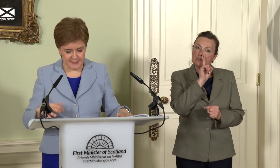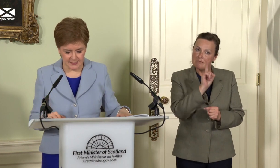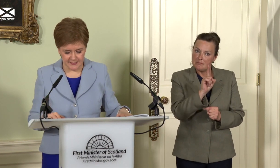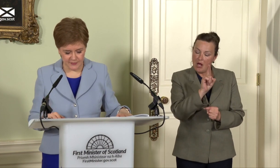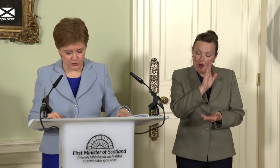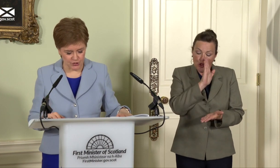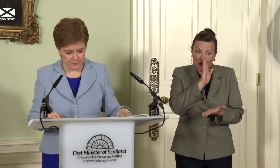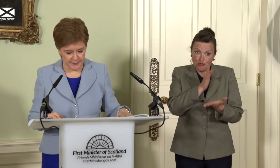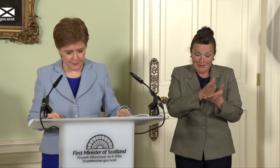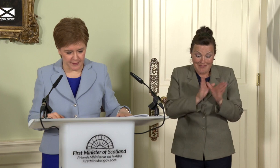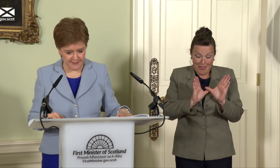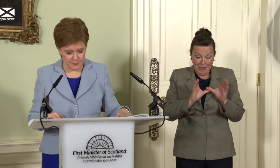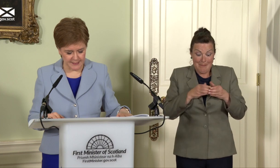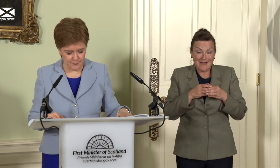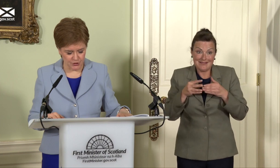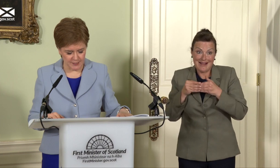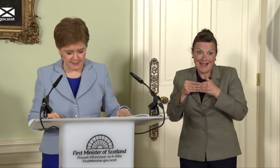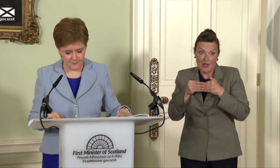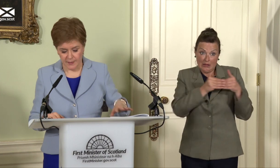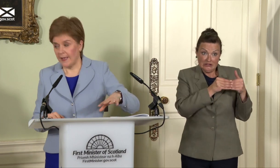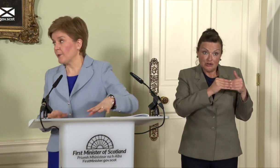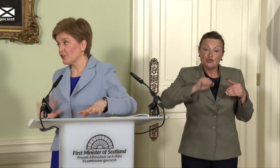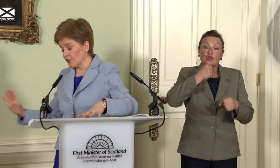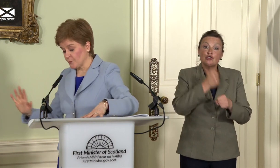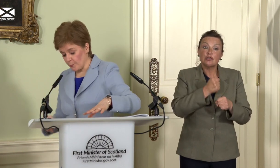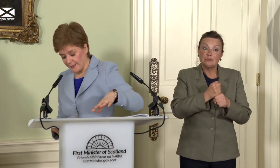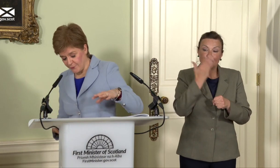leads the Scottish Government, I think, has been demonstrated. Patrick, I should probably give you